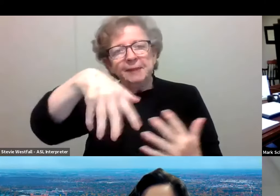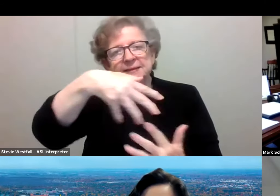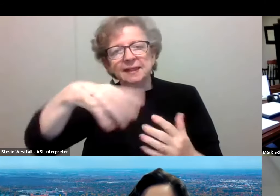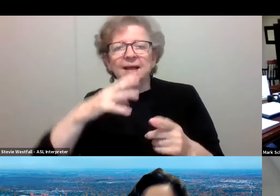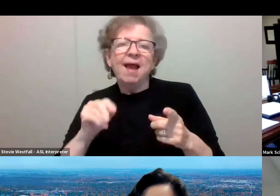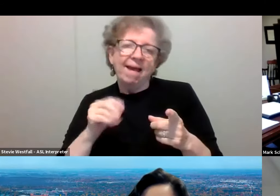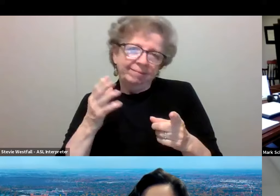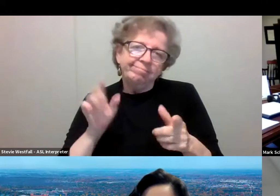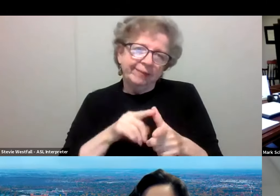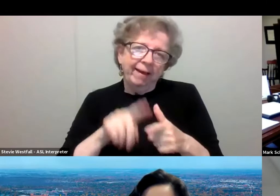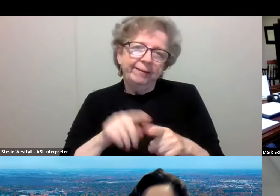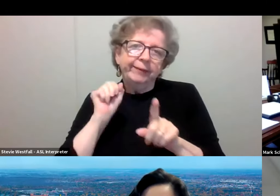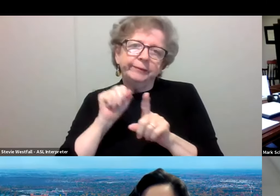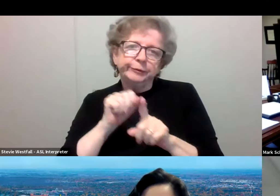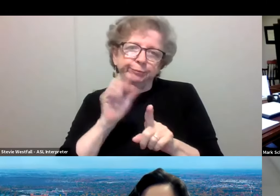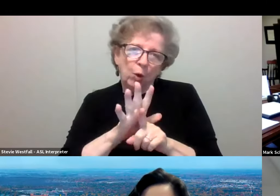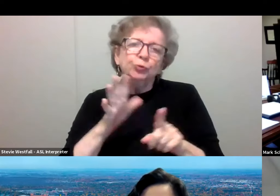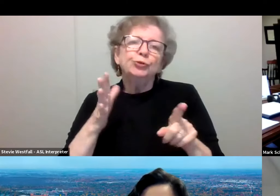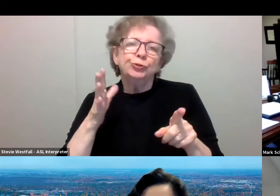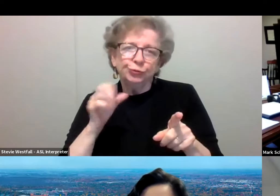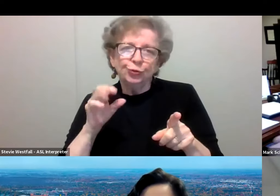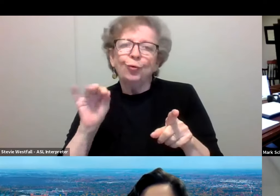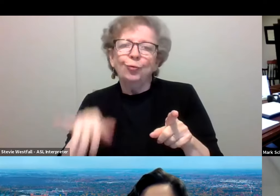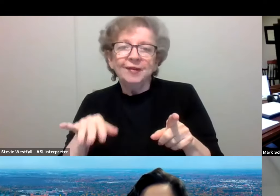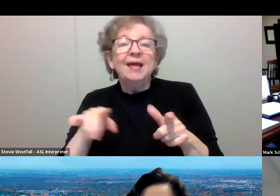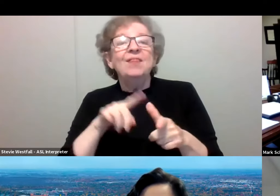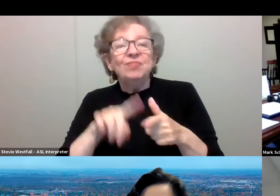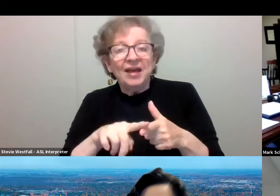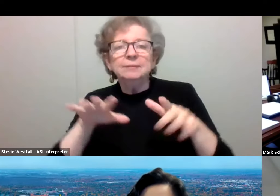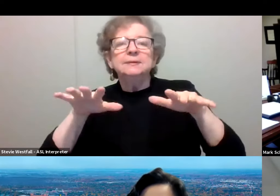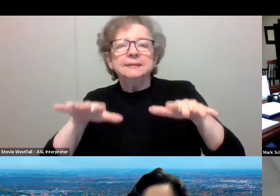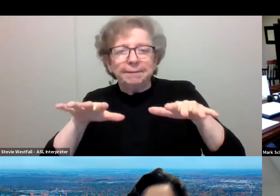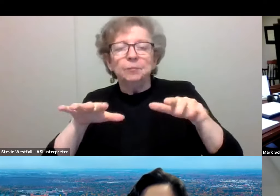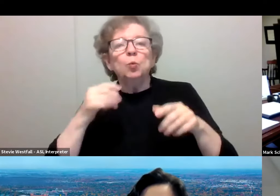resulting in cases, and then a stabilization. And that, you know, what we've seen so far this week